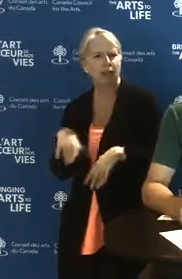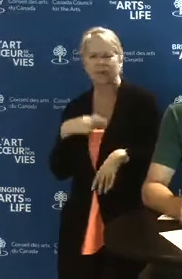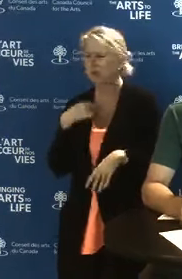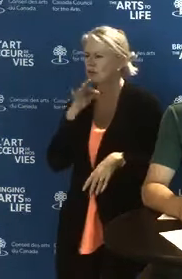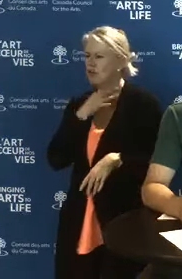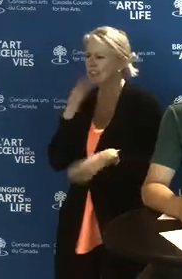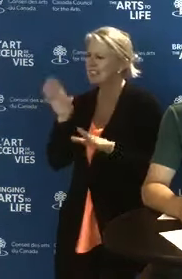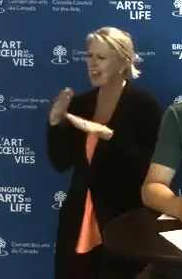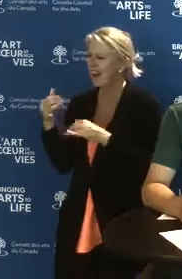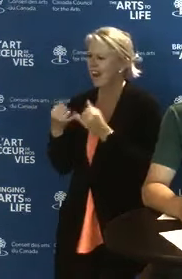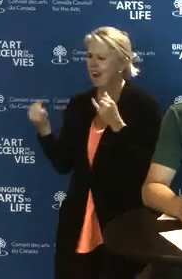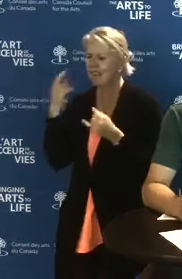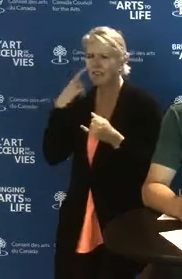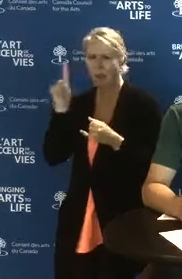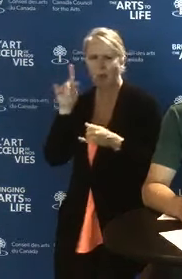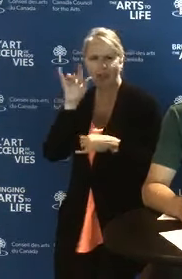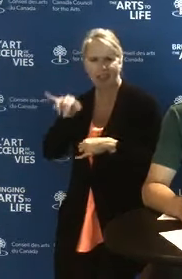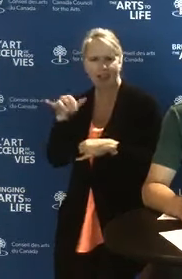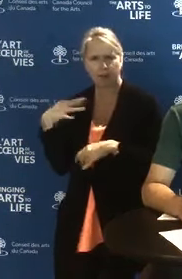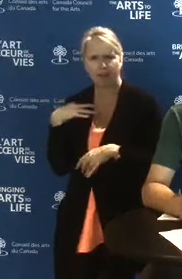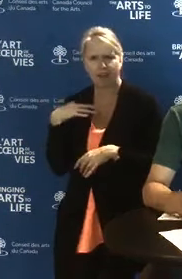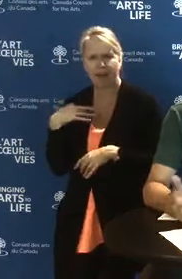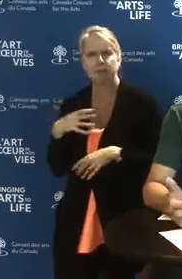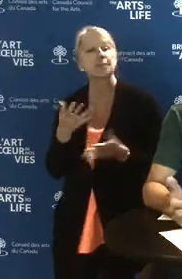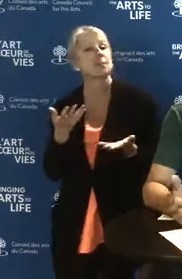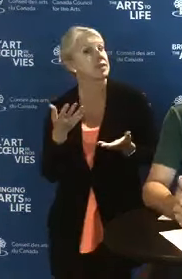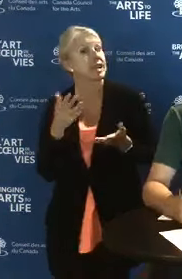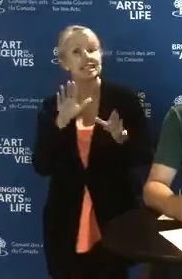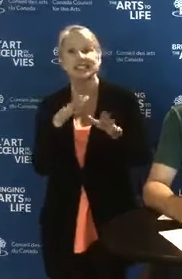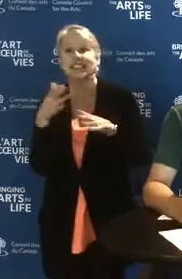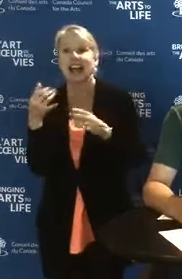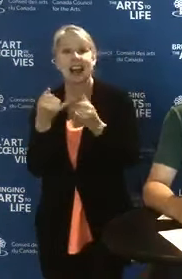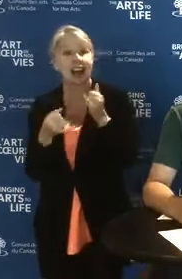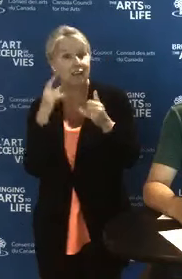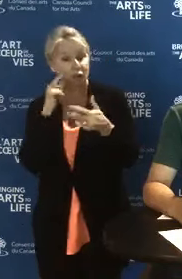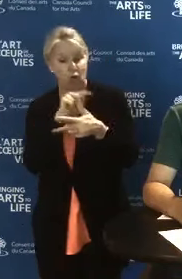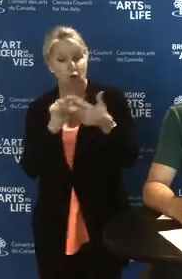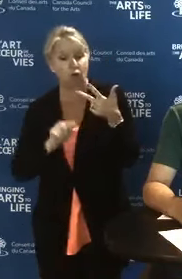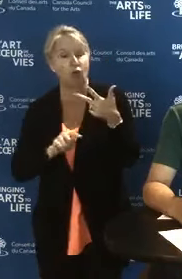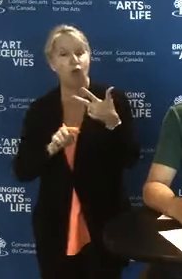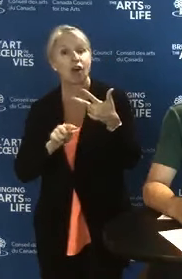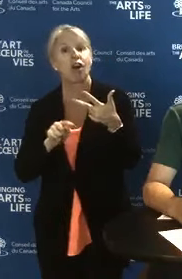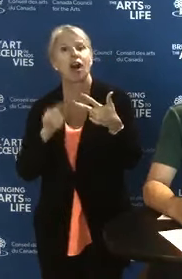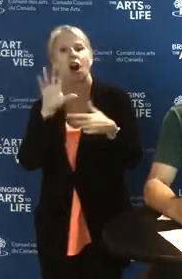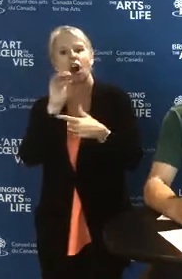The deadline for all components is October 31st,